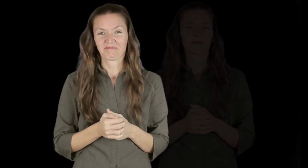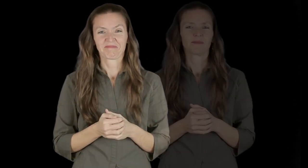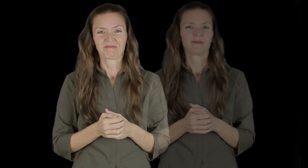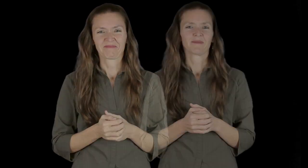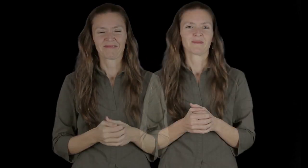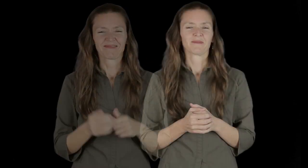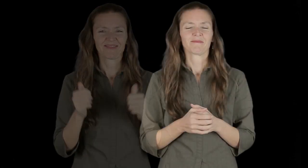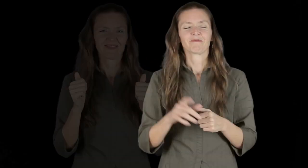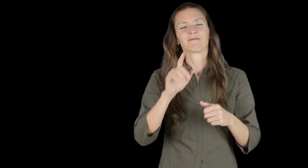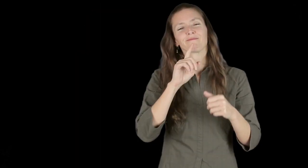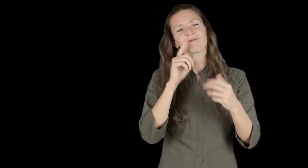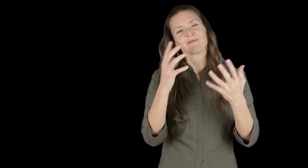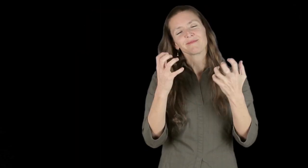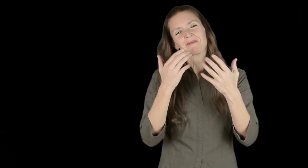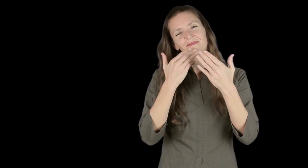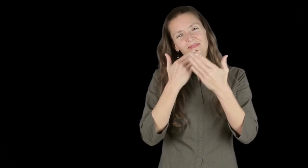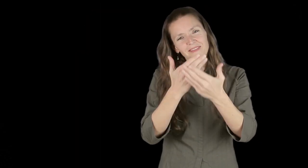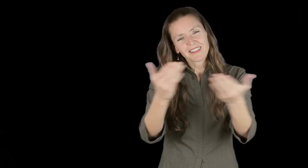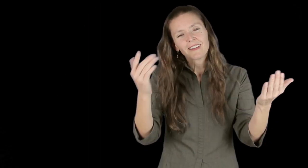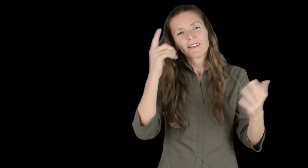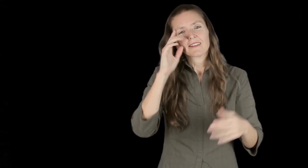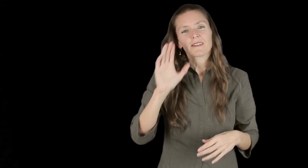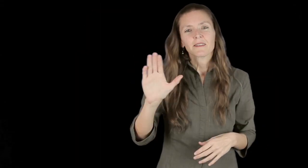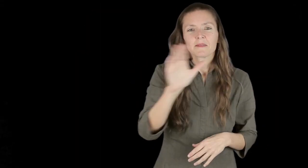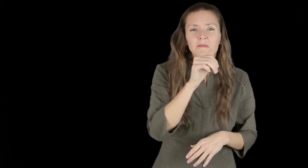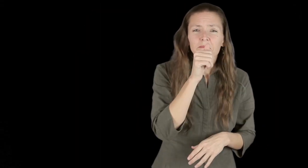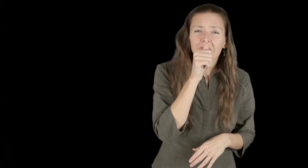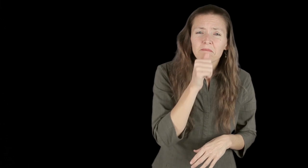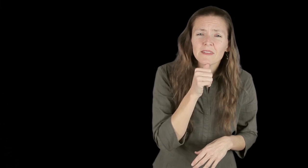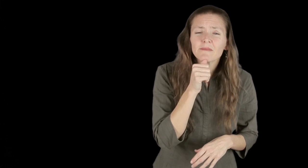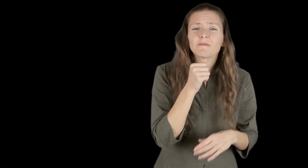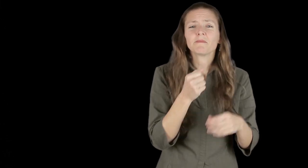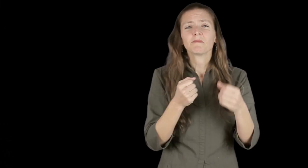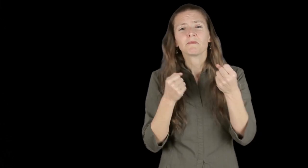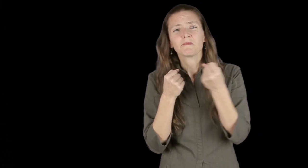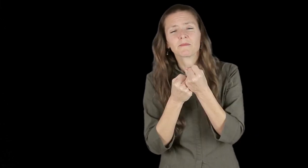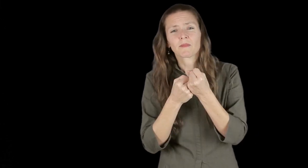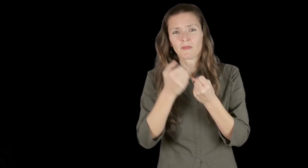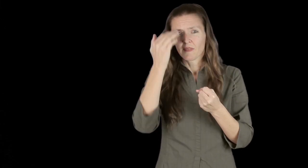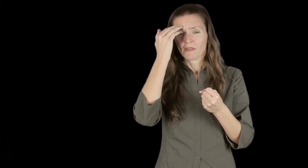I really want to thank you all for your patience and your support.